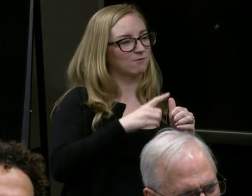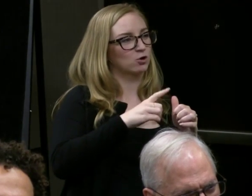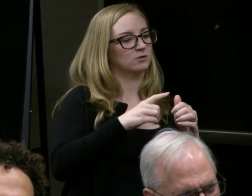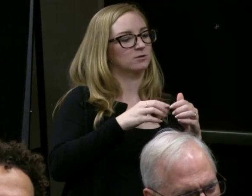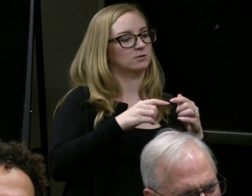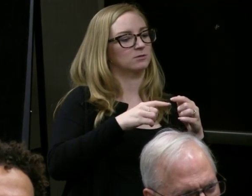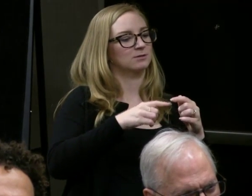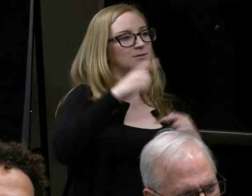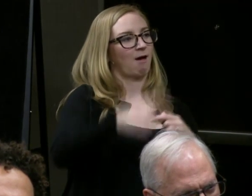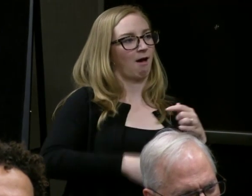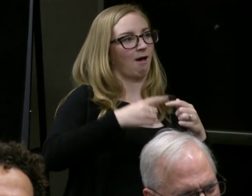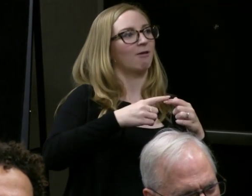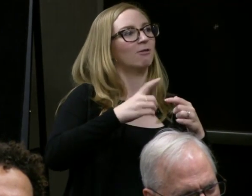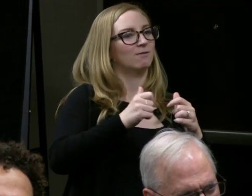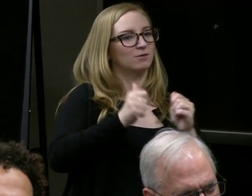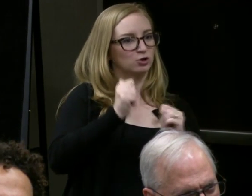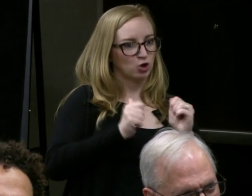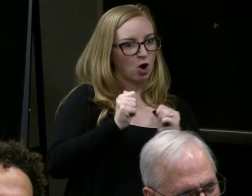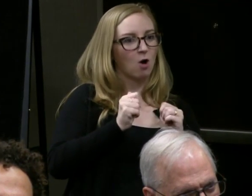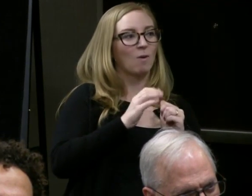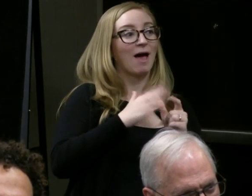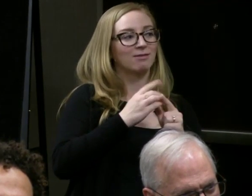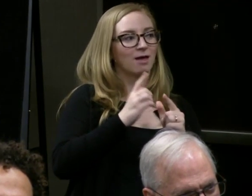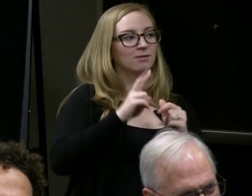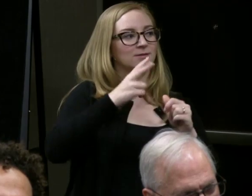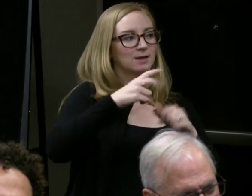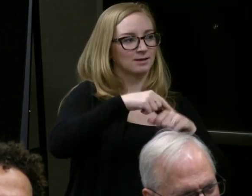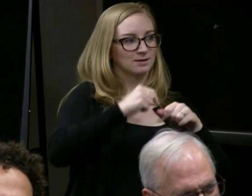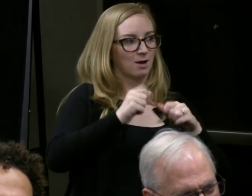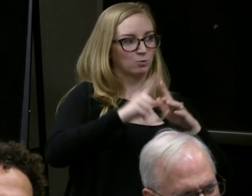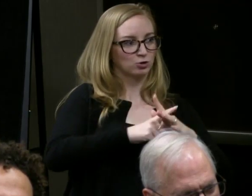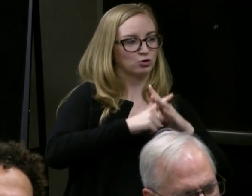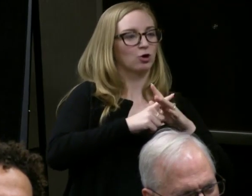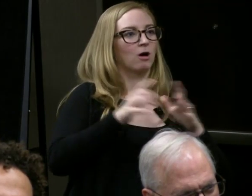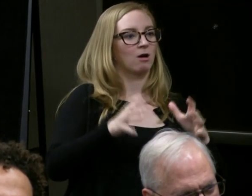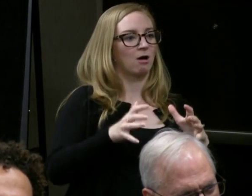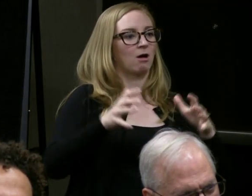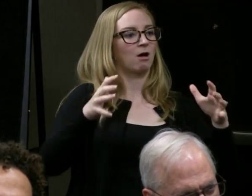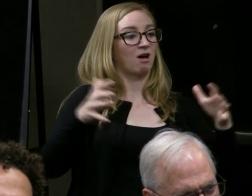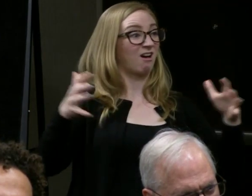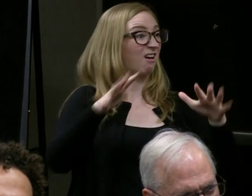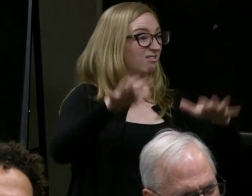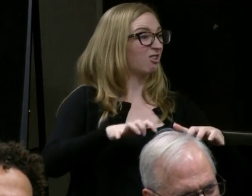It increased the second time, and it has since continued to increase,